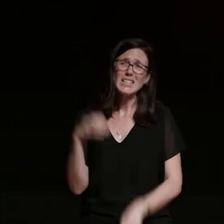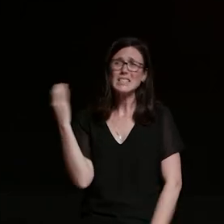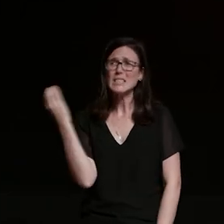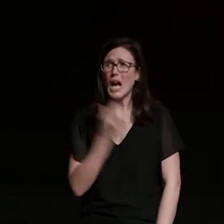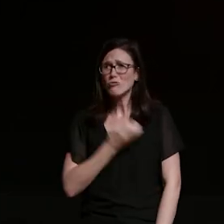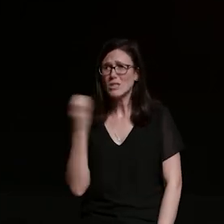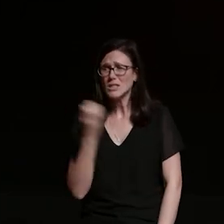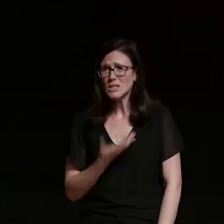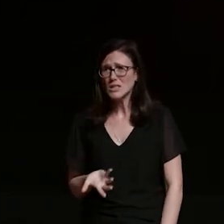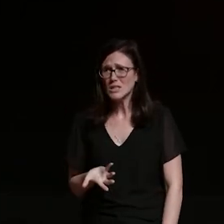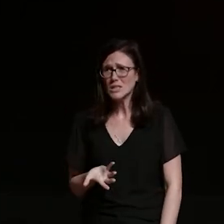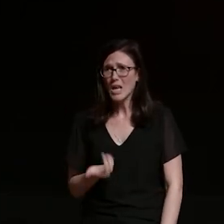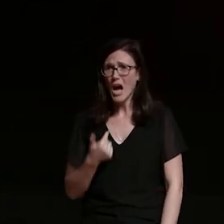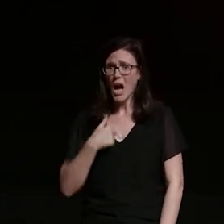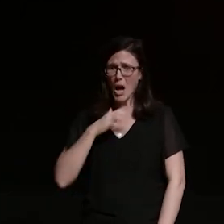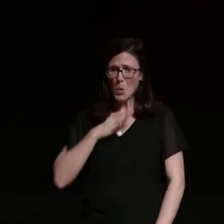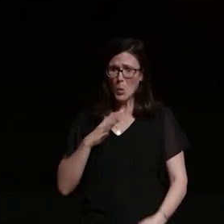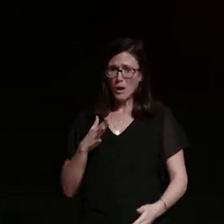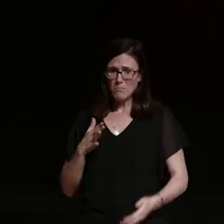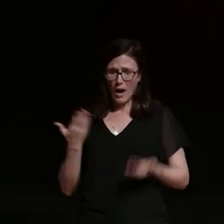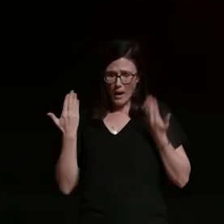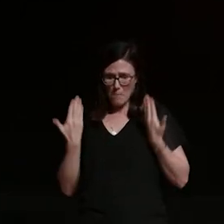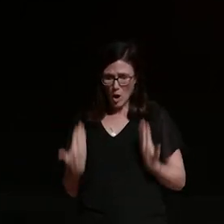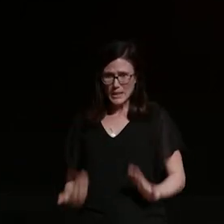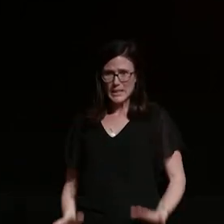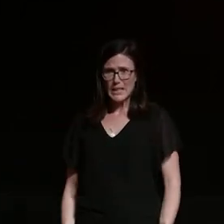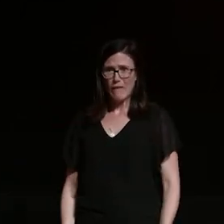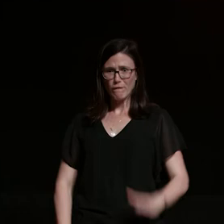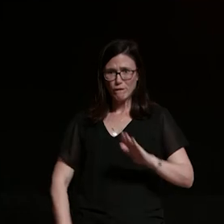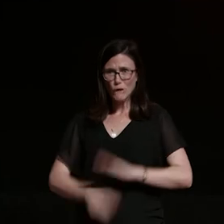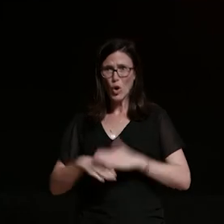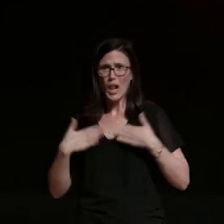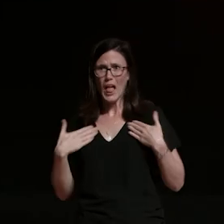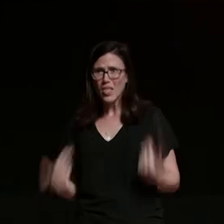and i prefer to keep my skin attached to my body especially if i'm going to